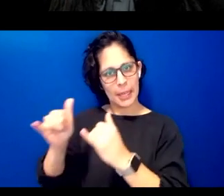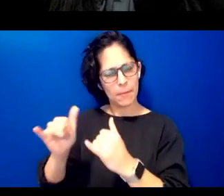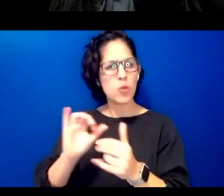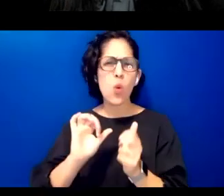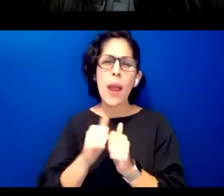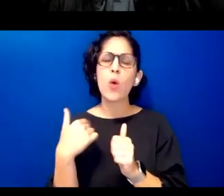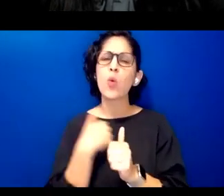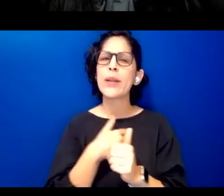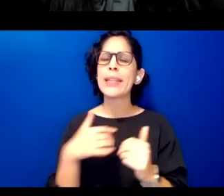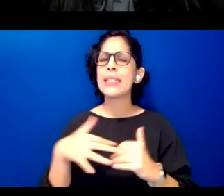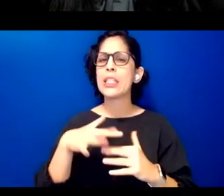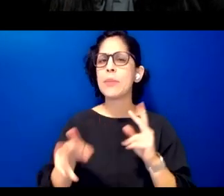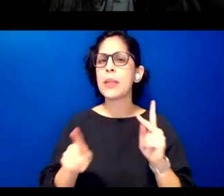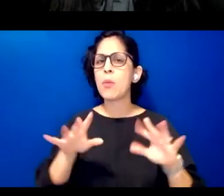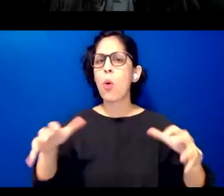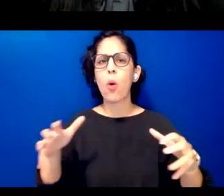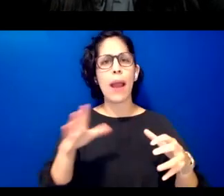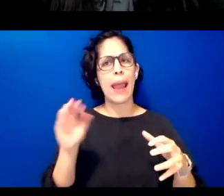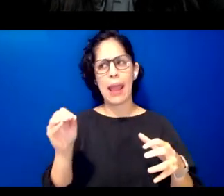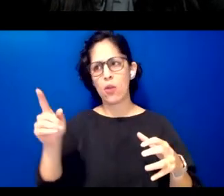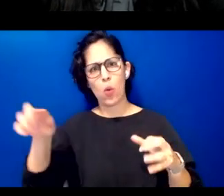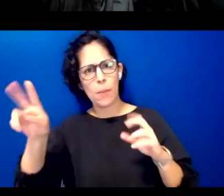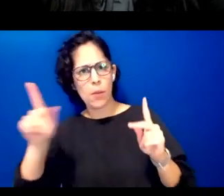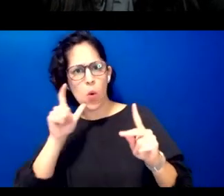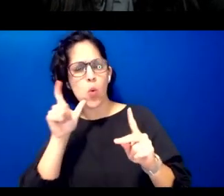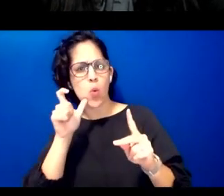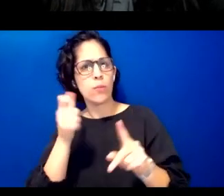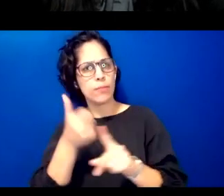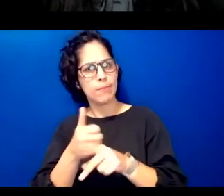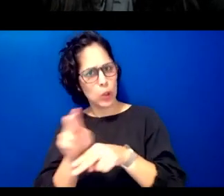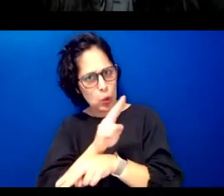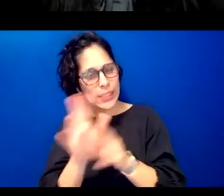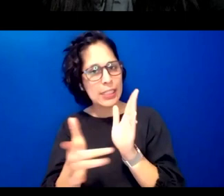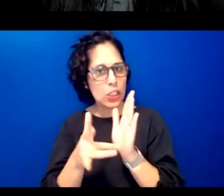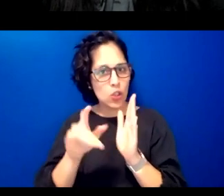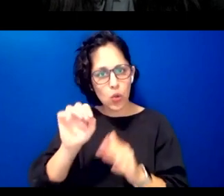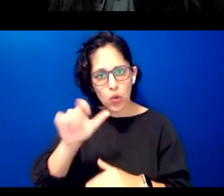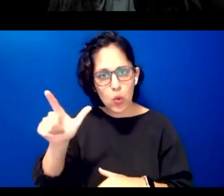peoples and those who are engaging with digital tools and technology for language learning